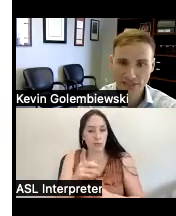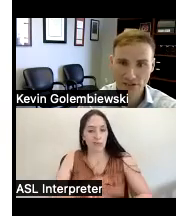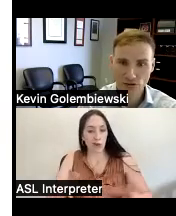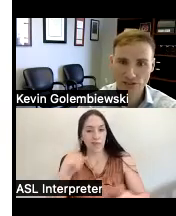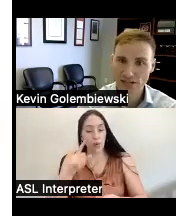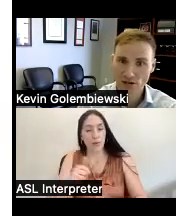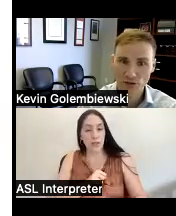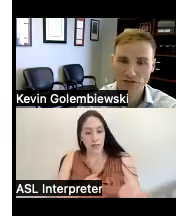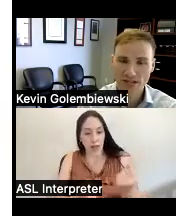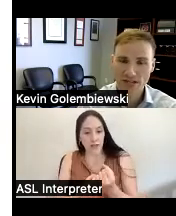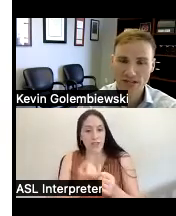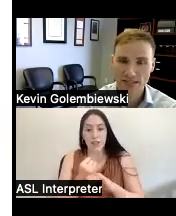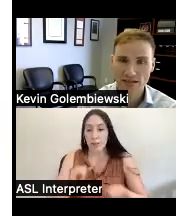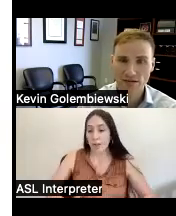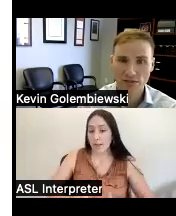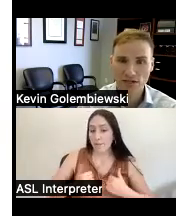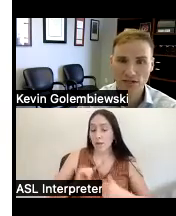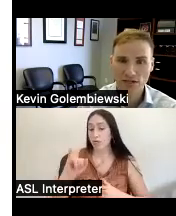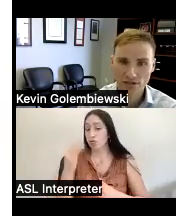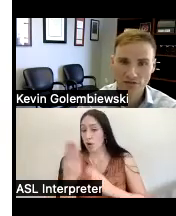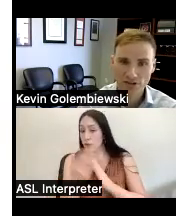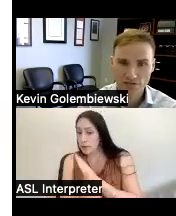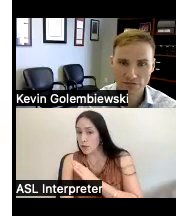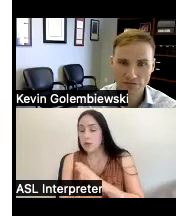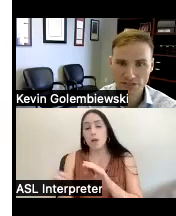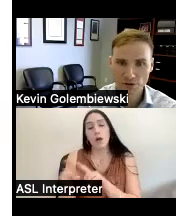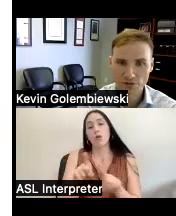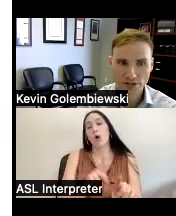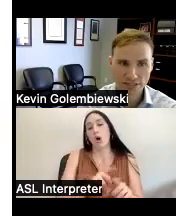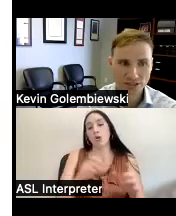skills and also even connecting them with the Division of Vocational Rehabilitation